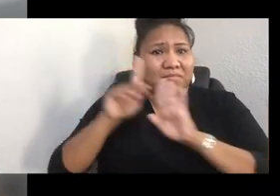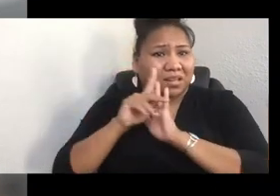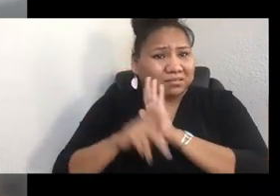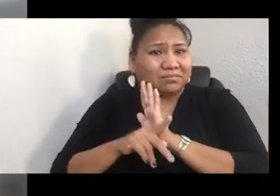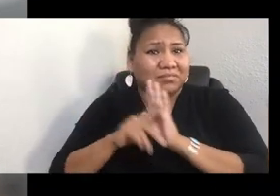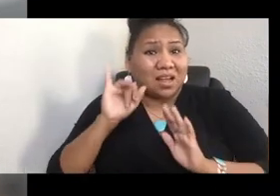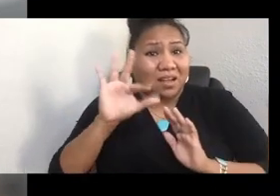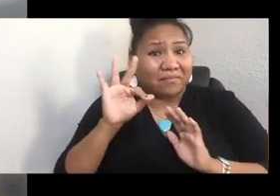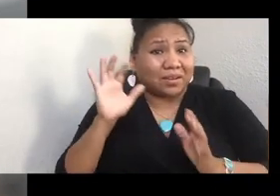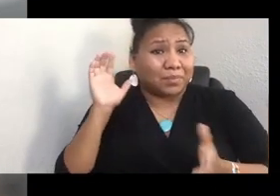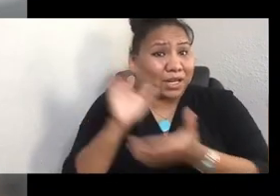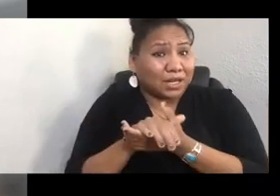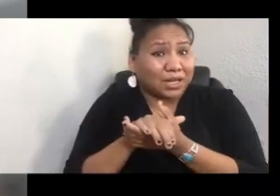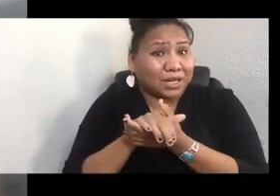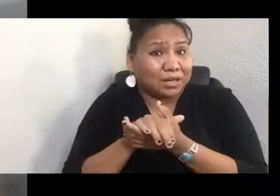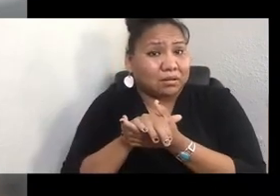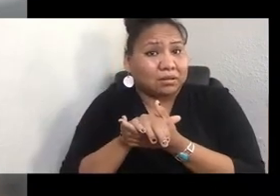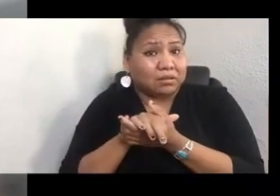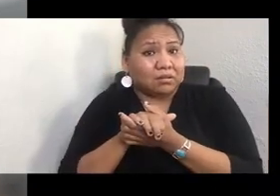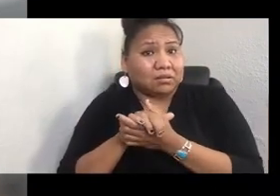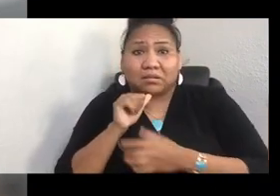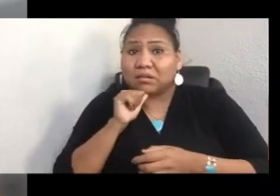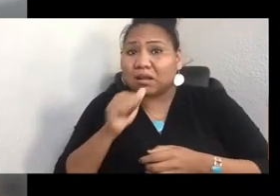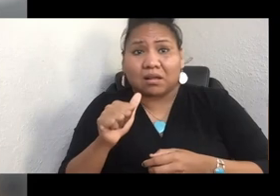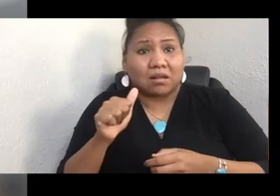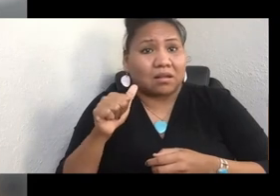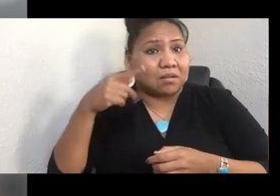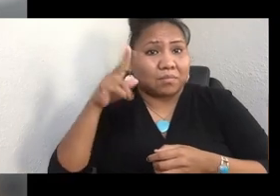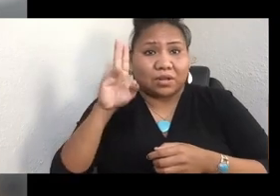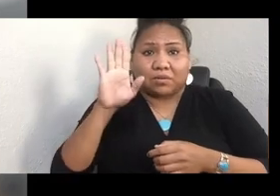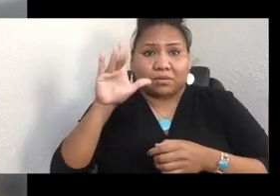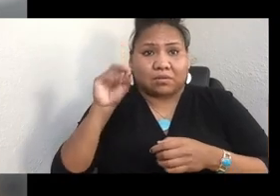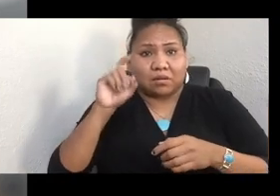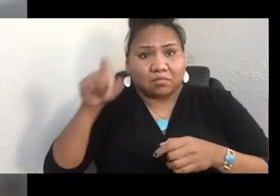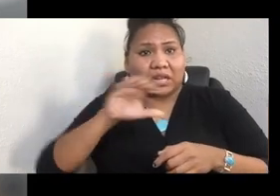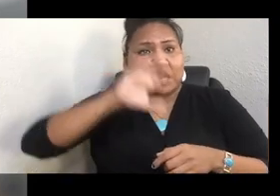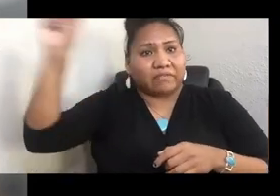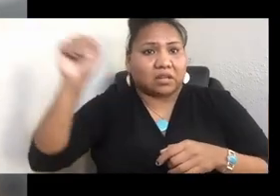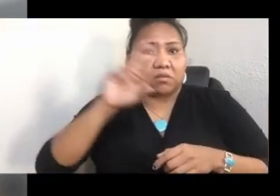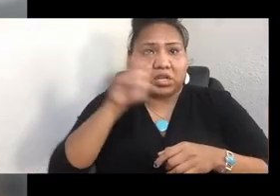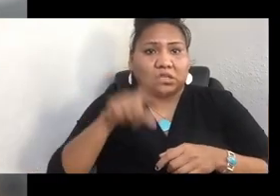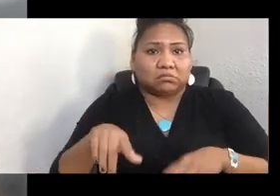she will have to leave the Pueblo. We have residency requirements and blood quantum requirements